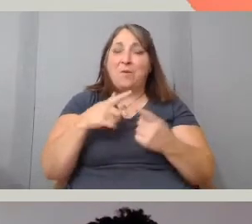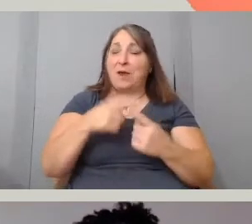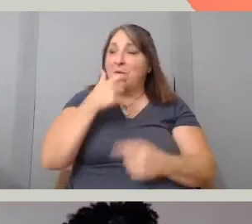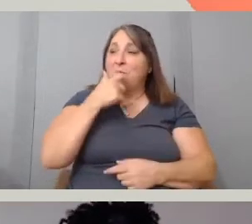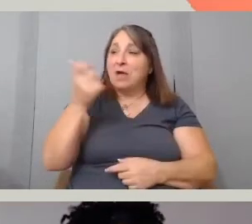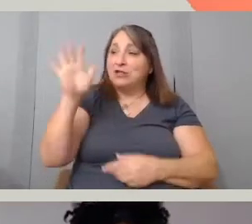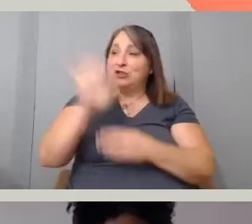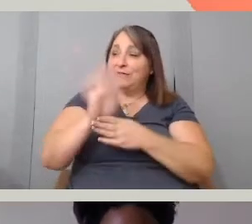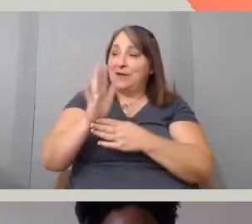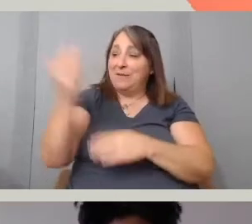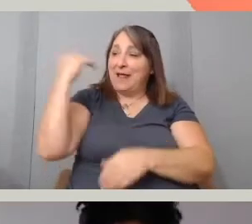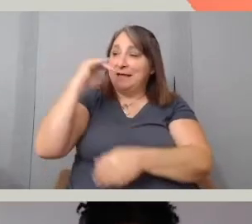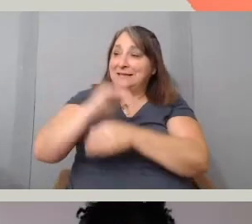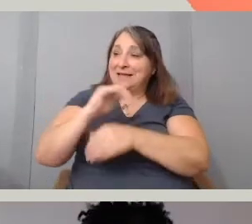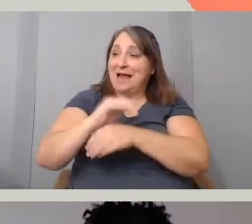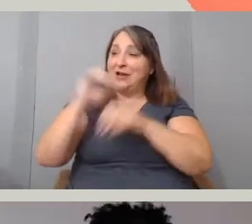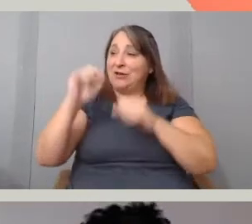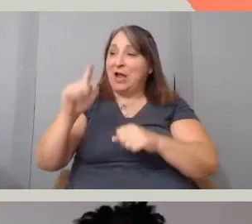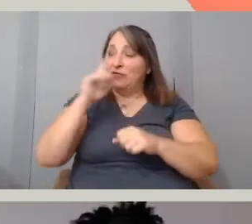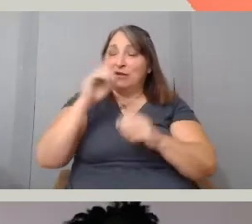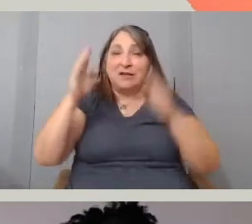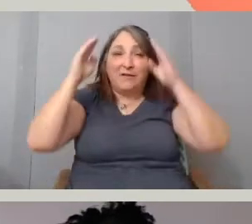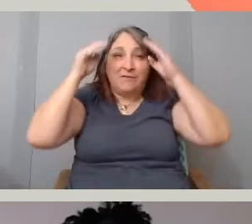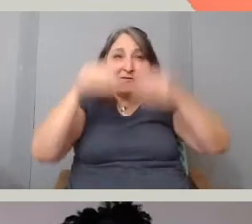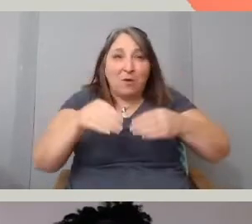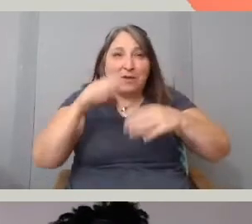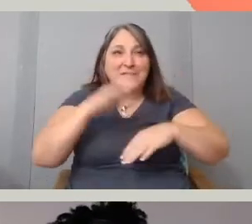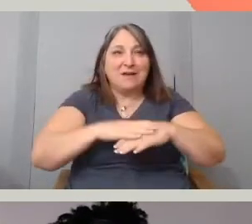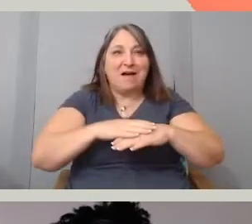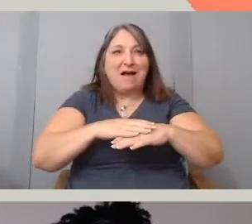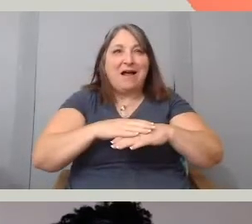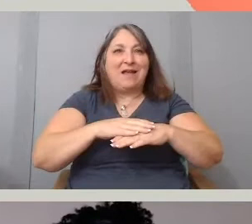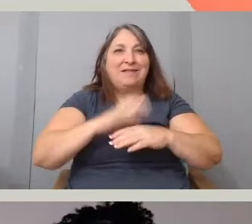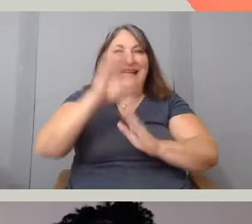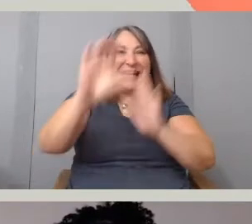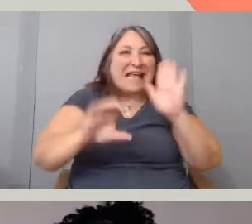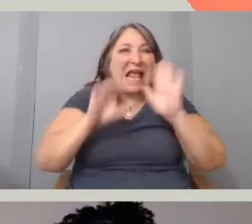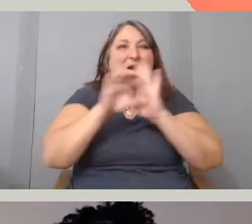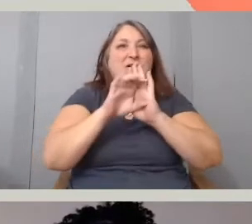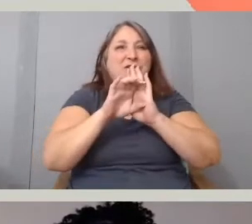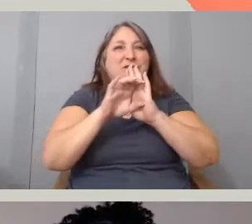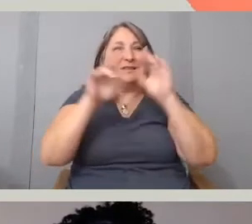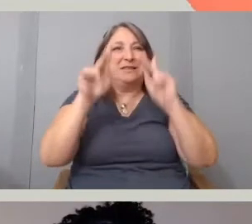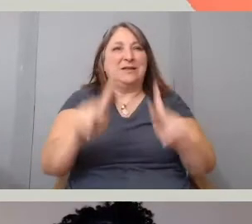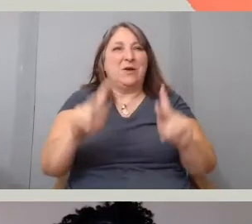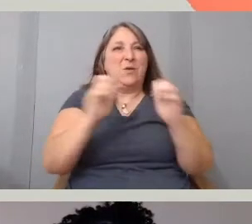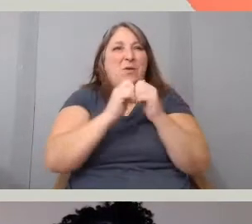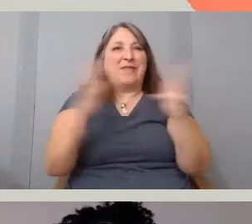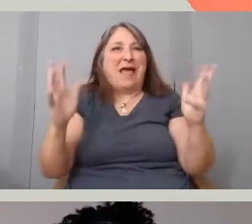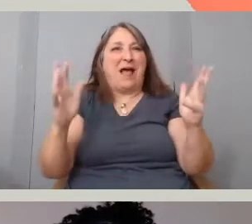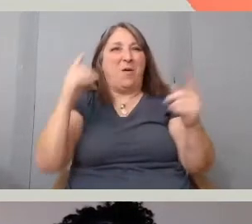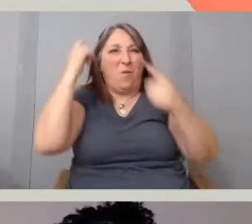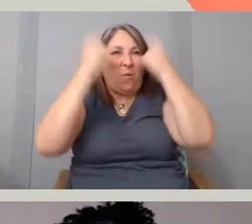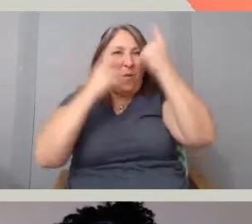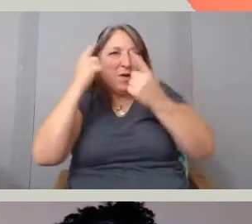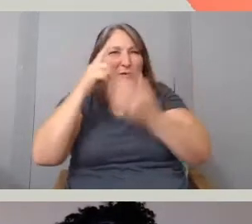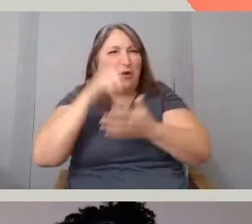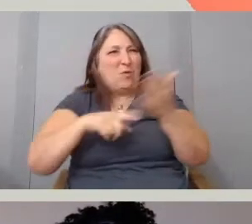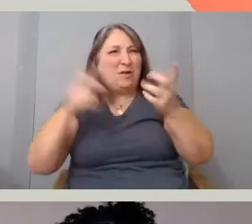that you can really focus on the lead characters without actually wondering what the director wants you to think